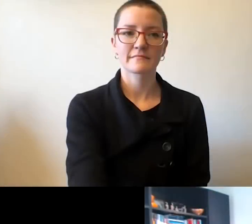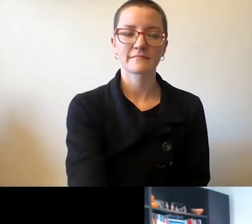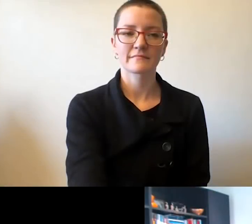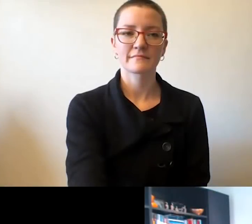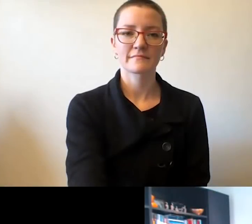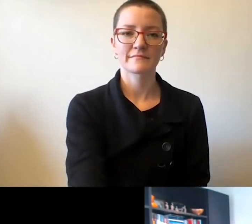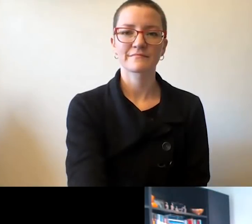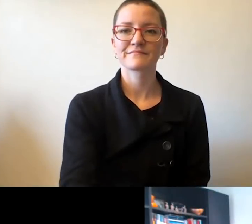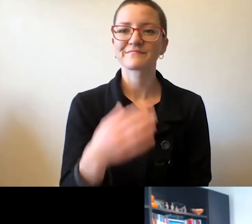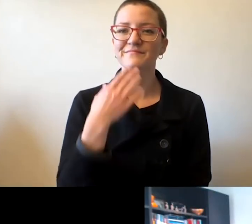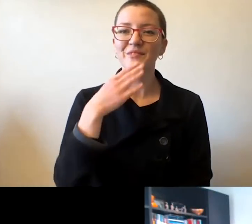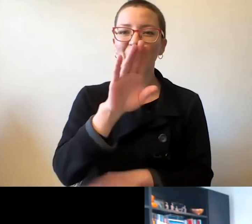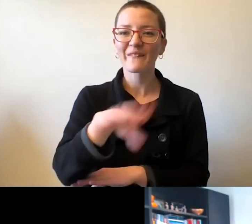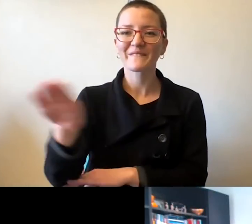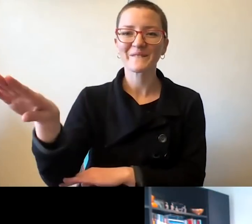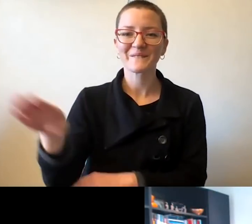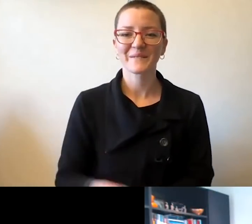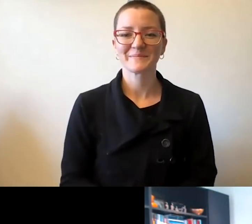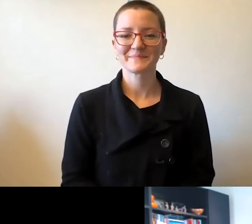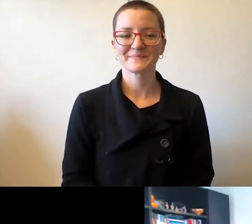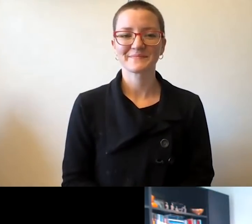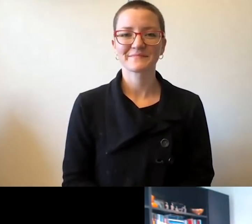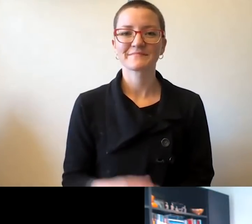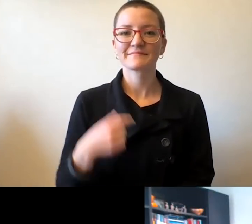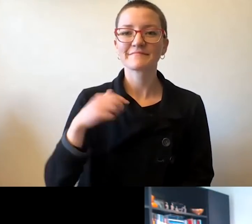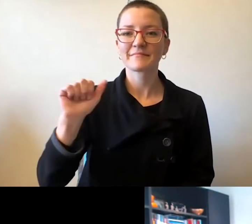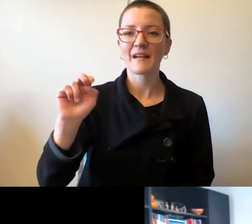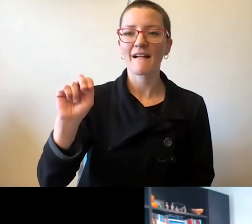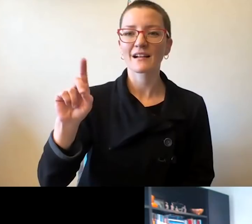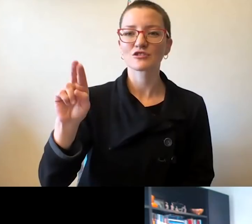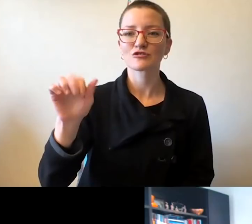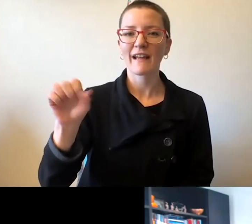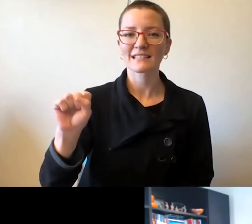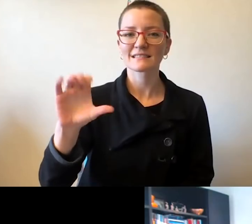Andreas Cangellaris: Good afternoon. I'm Andreas Cangellaris, serving our university